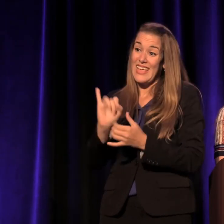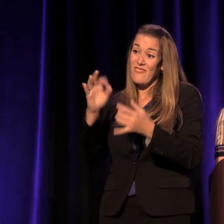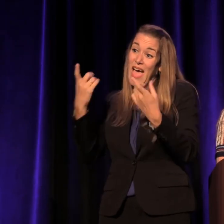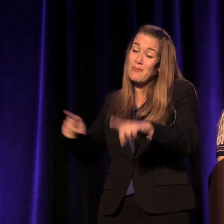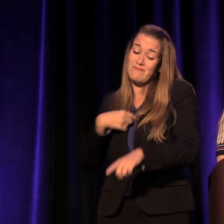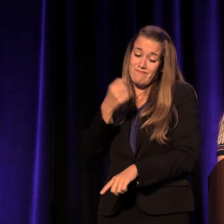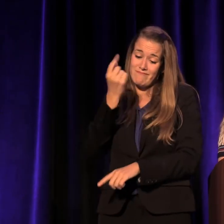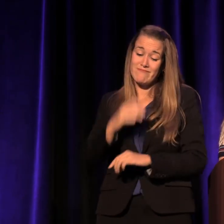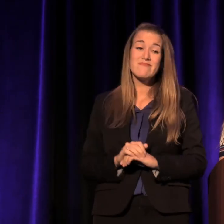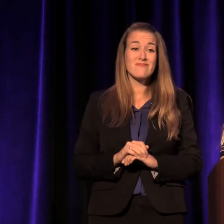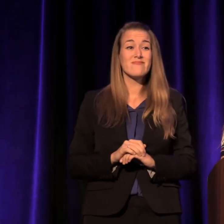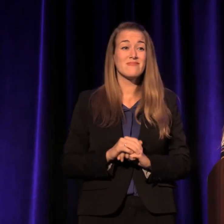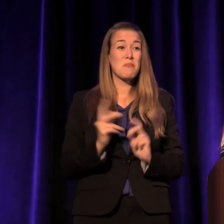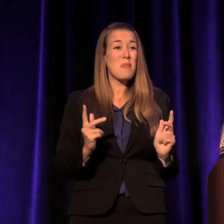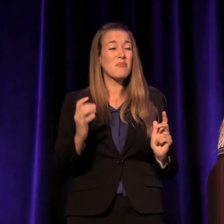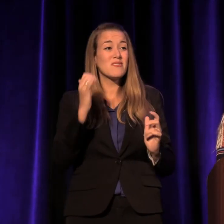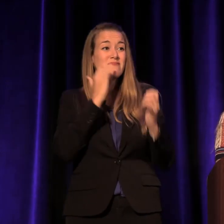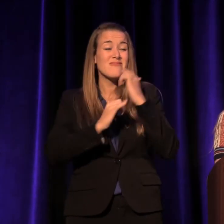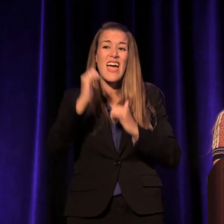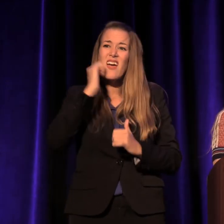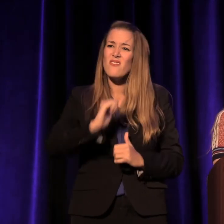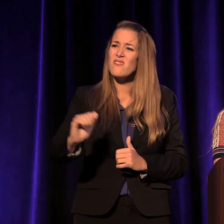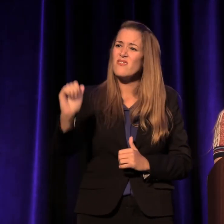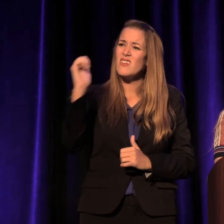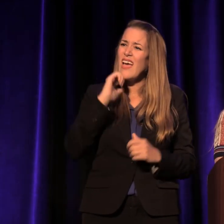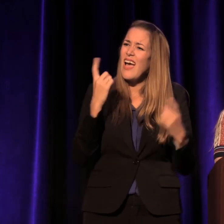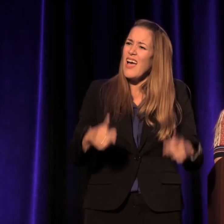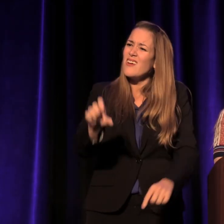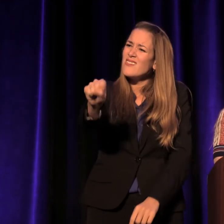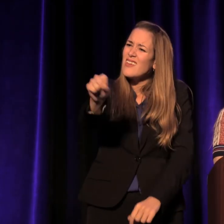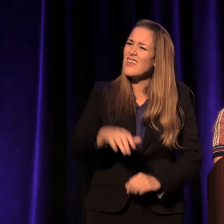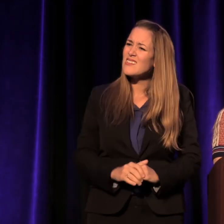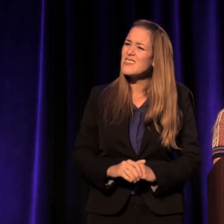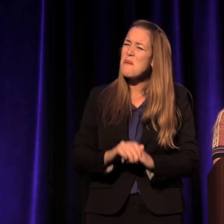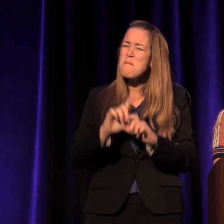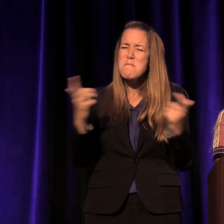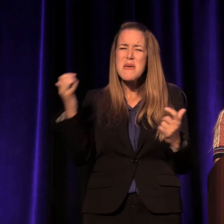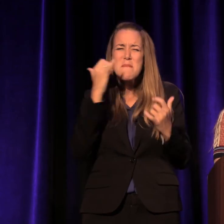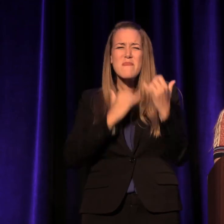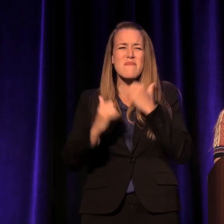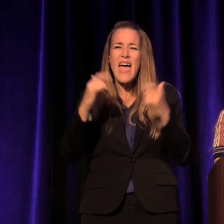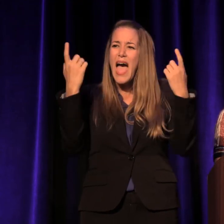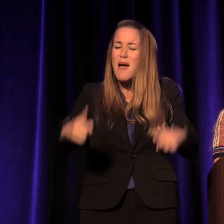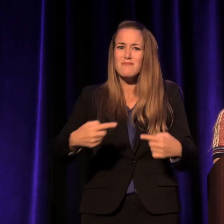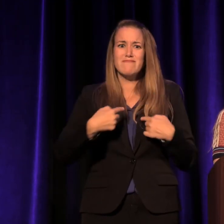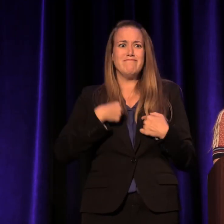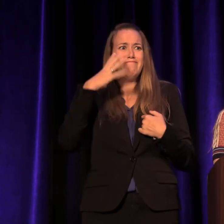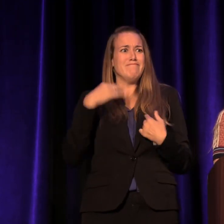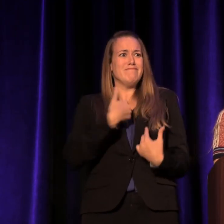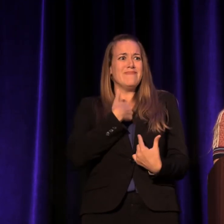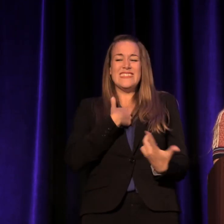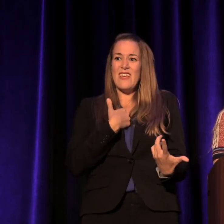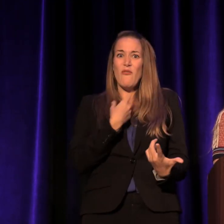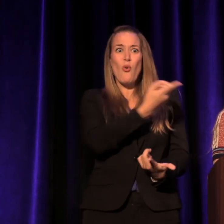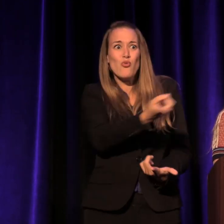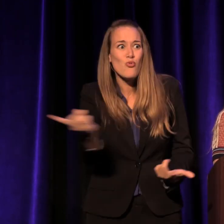People make mistakes every day. Big ones. I do. You do.